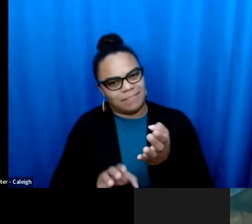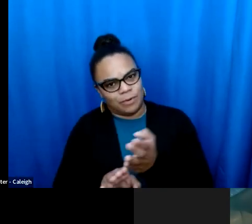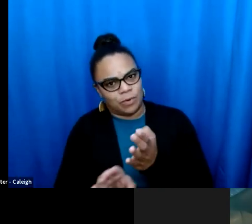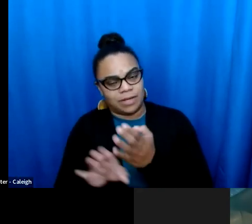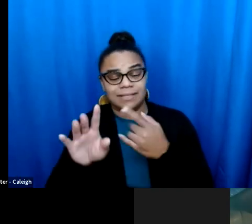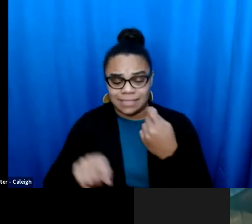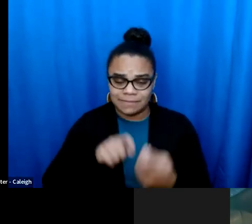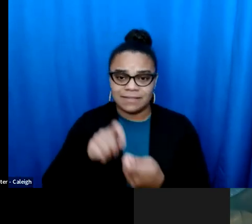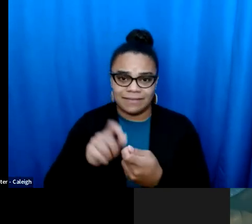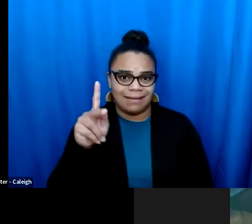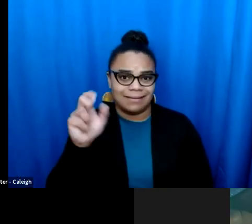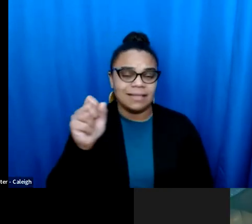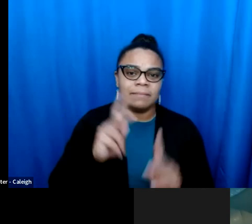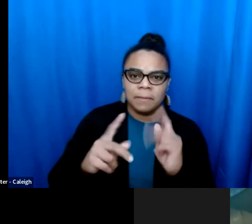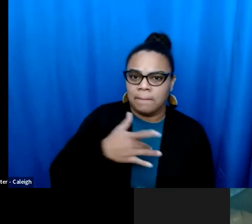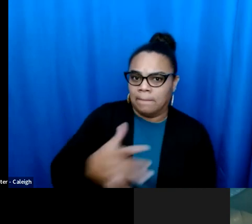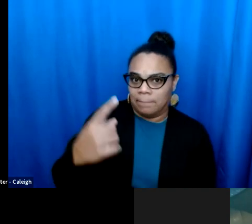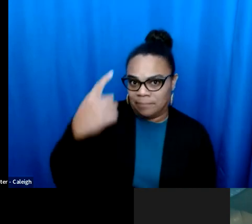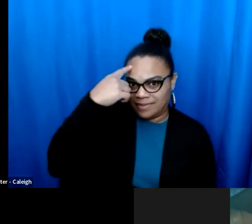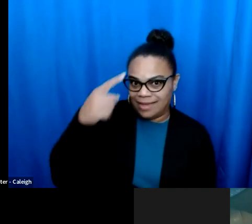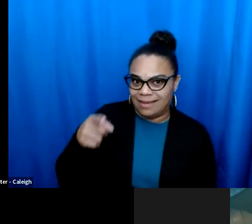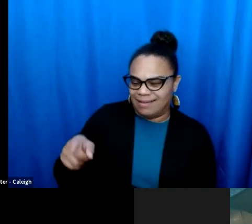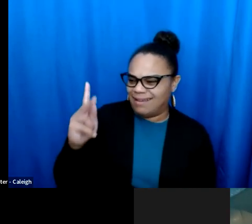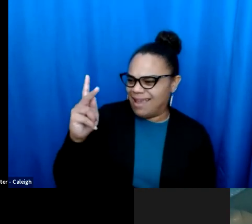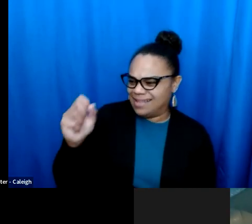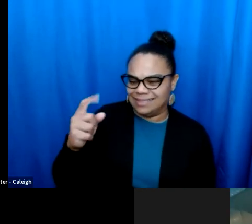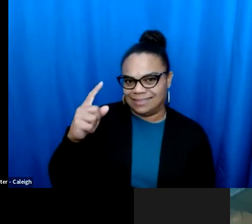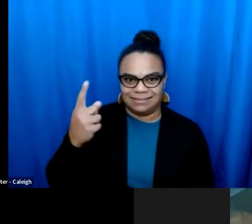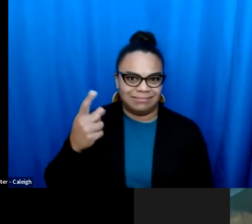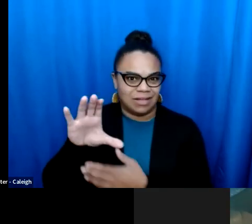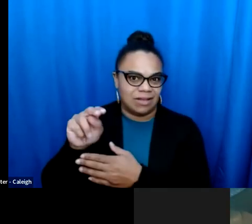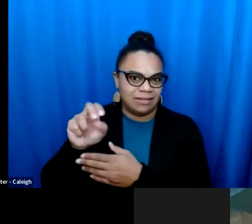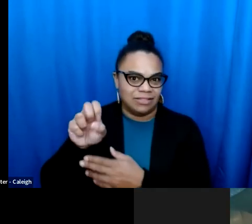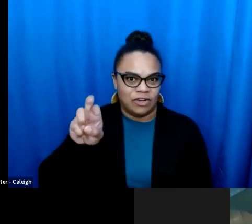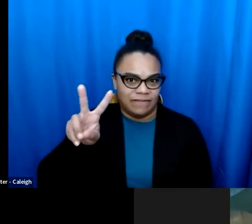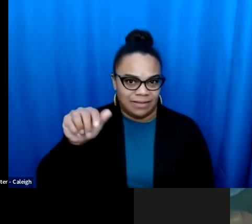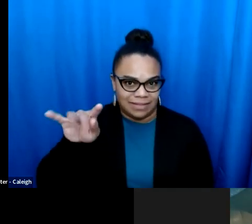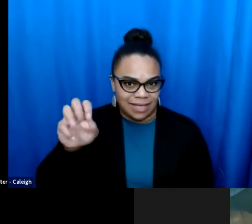they, are everywhere. They try to intimidate folks, but they command a distinct minority, even in a state like Kansas, which has a reputation for being conservative. a distinct minority, even in a state like Kansas which has a reputation for being conservative. No